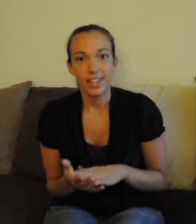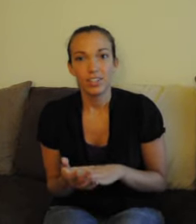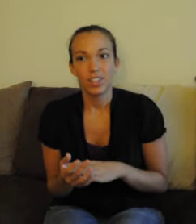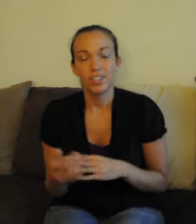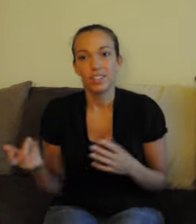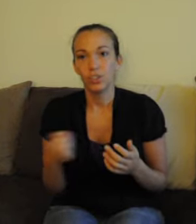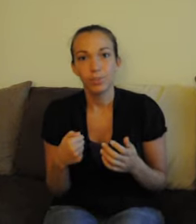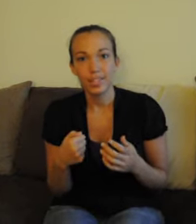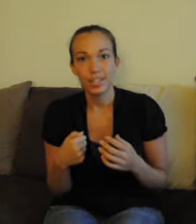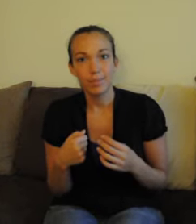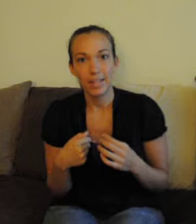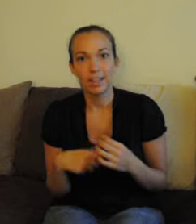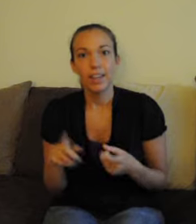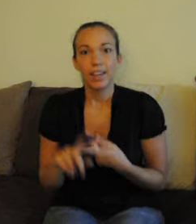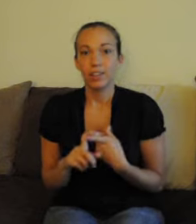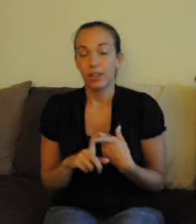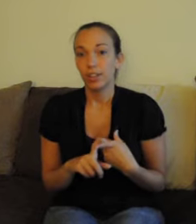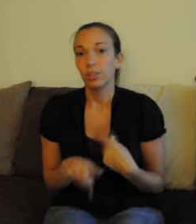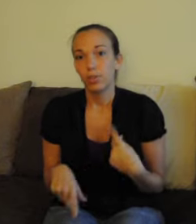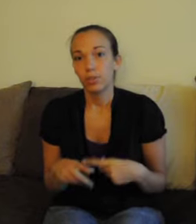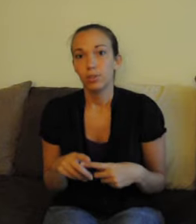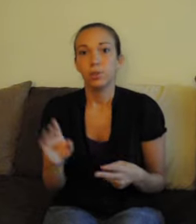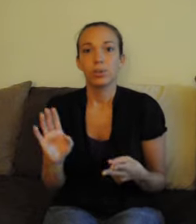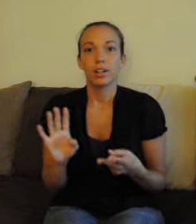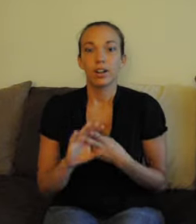just shoot me an email. Either on YouTube or on my website